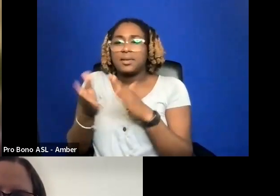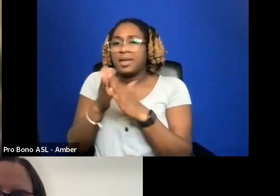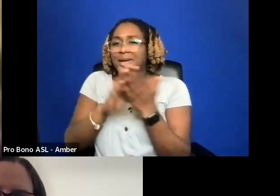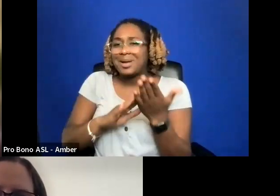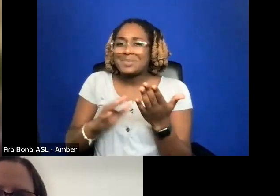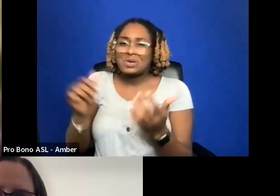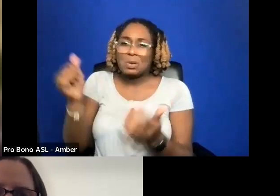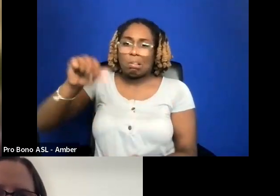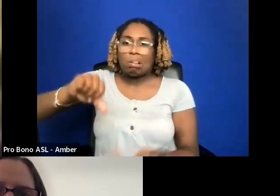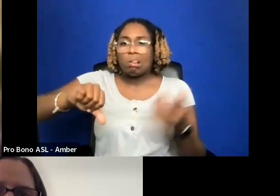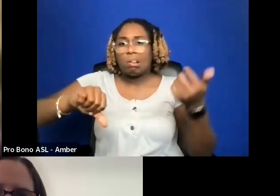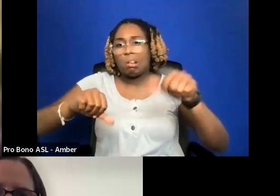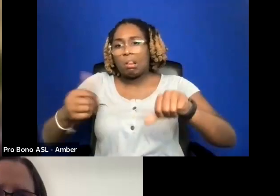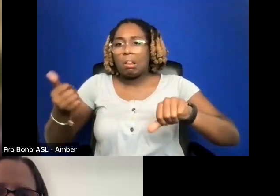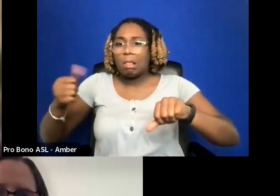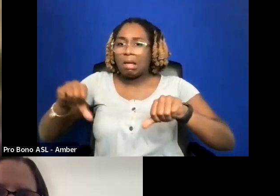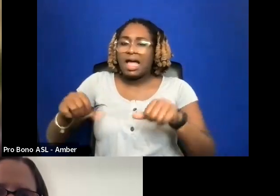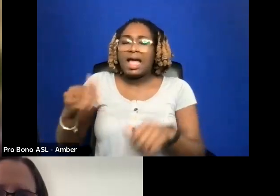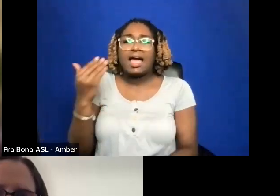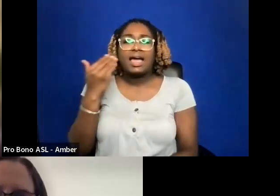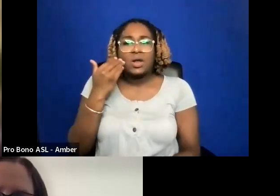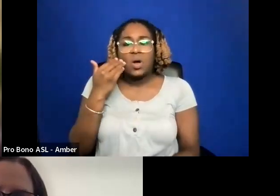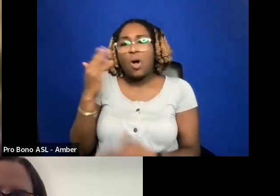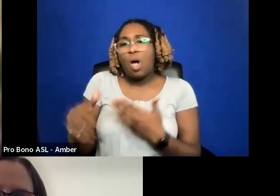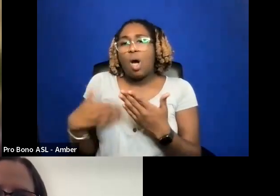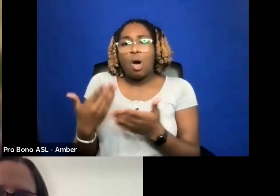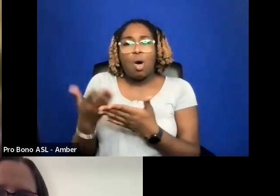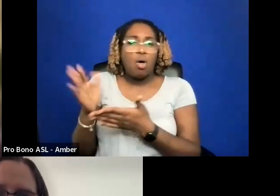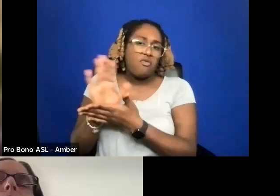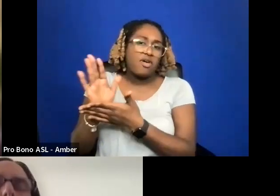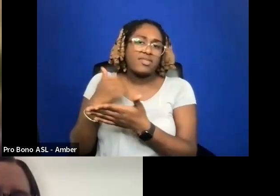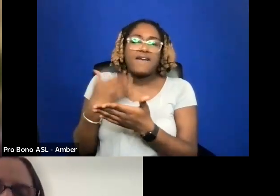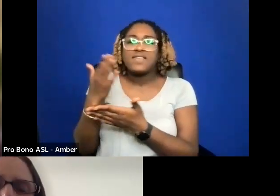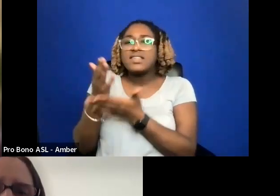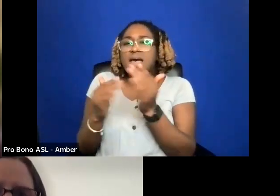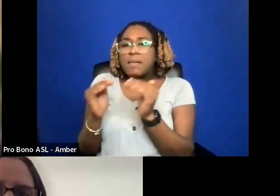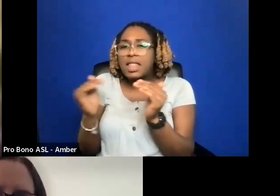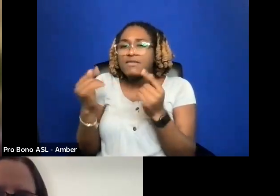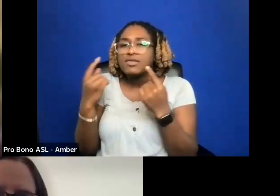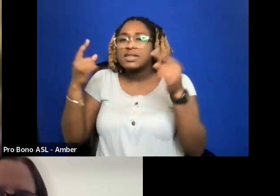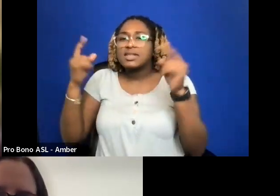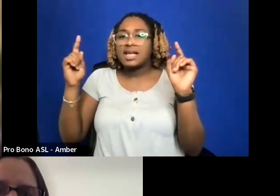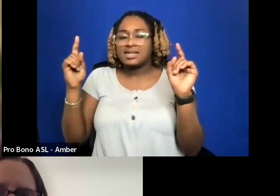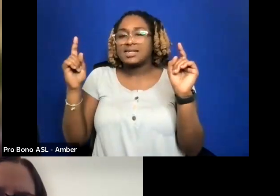ALL FILM VERSUS SOME LEVEL OF SUCCESS THEY CAN REACH EVEN IF IT'S HYPER LOCAL SCREENINGS.